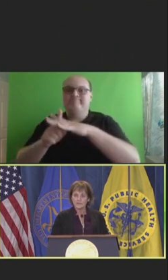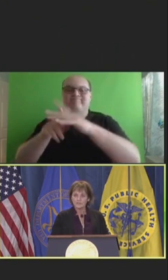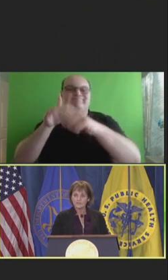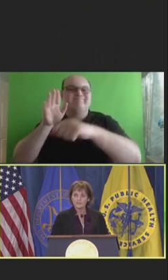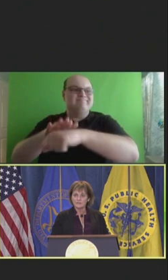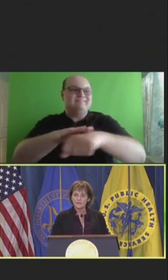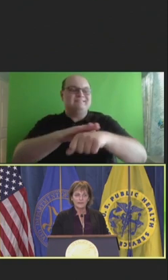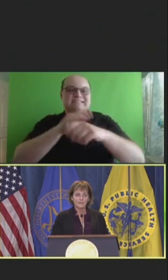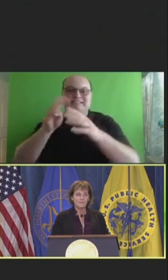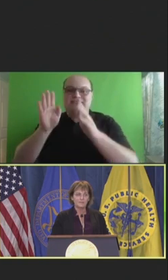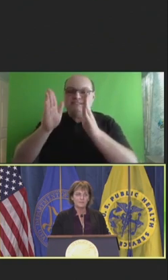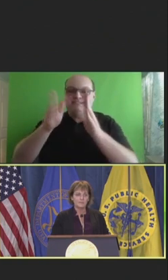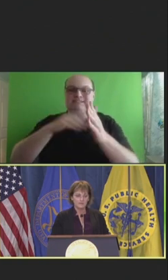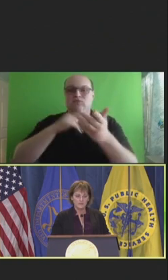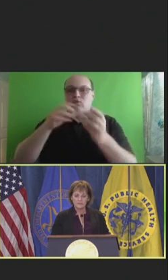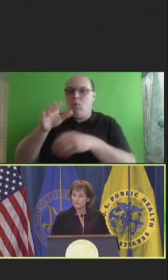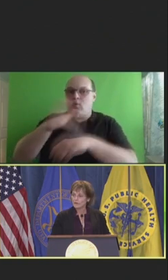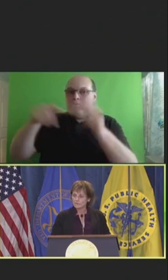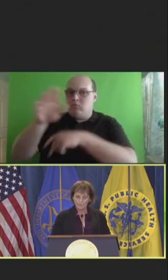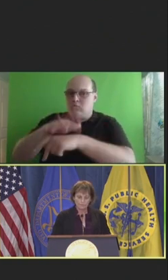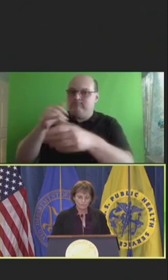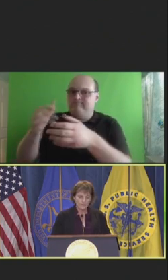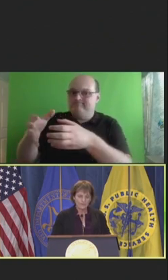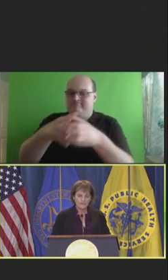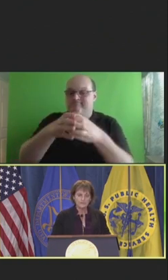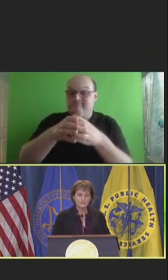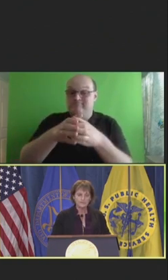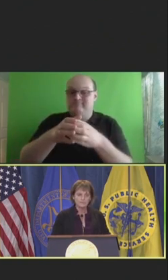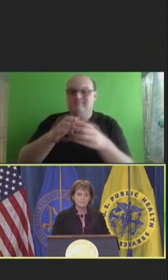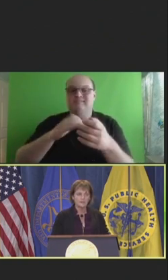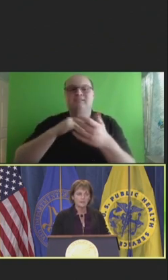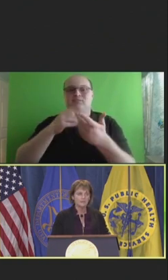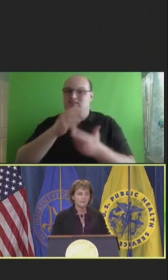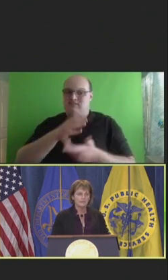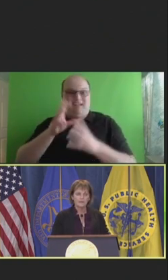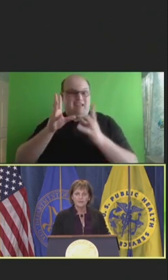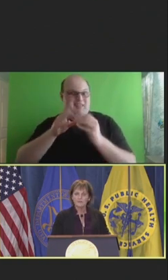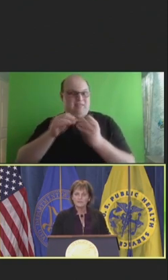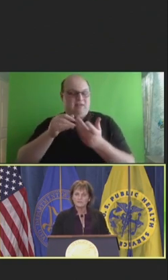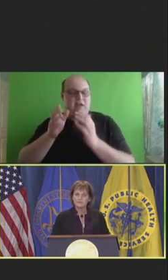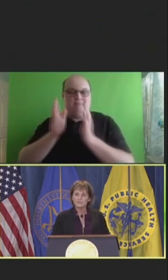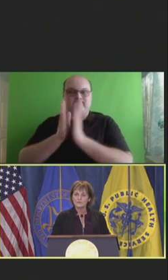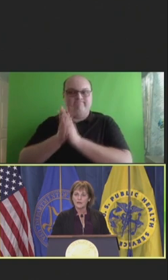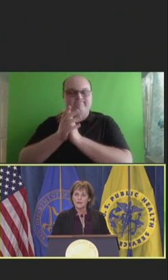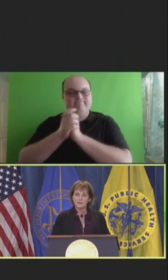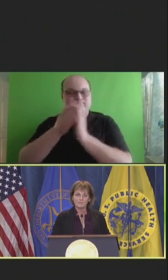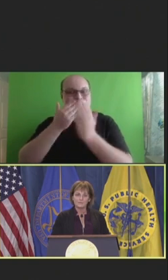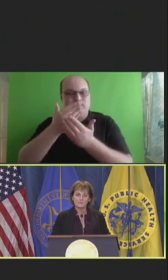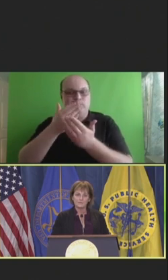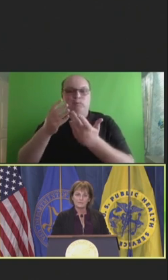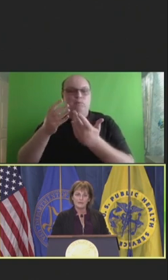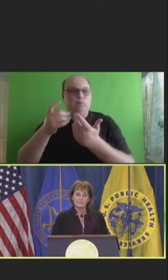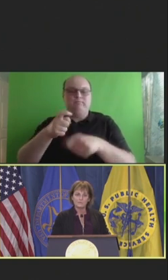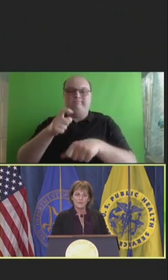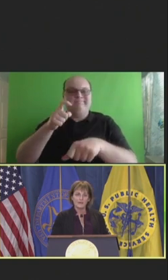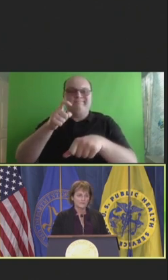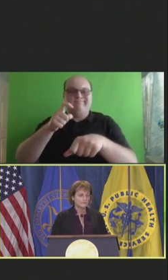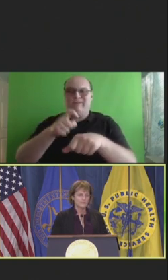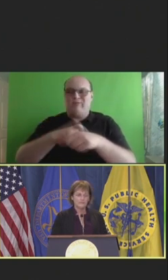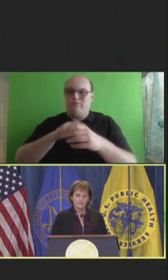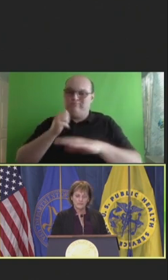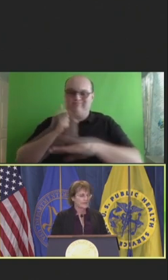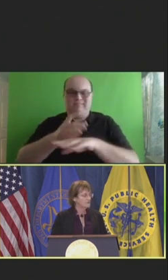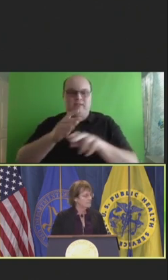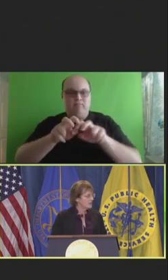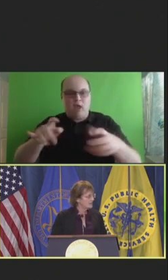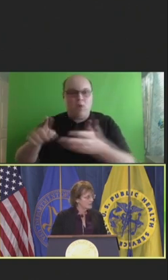And I commend the organizers of this meeting that you took the time to have the panel and